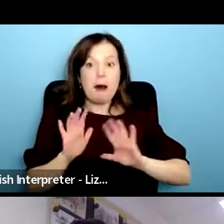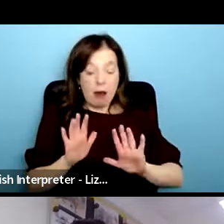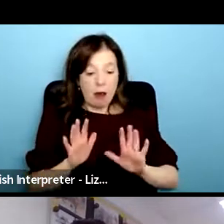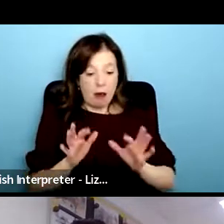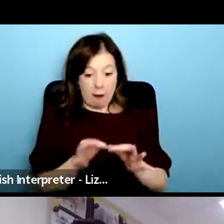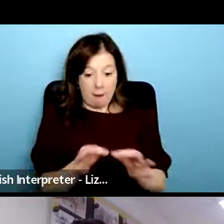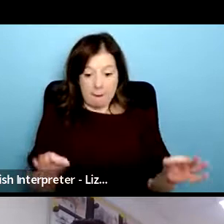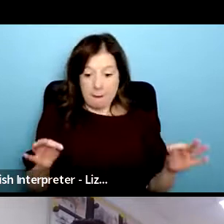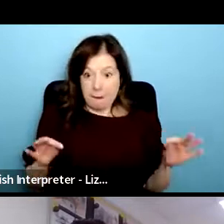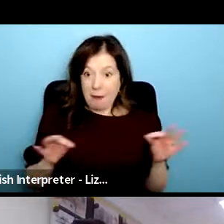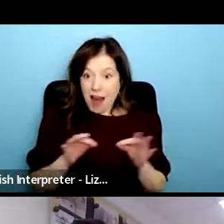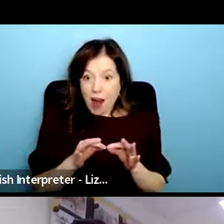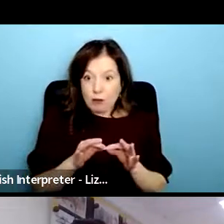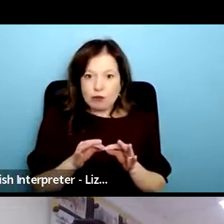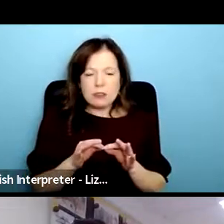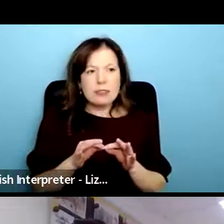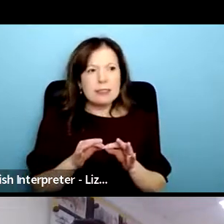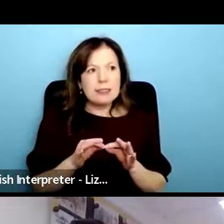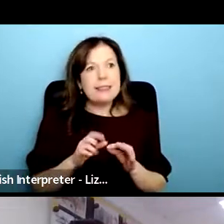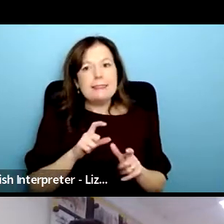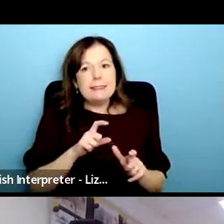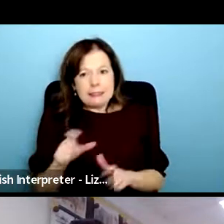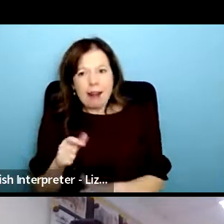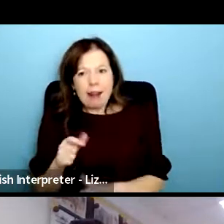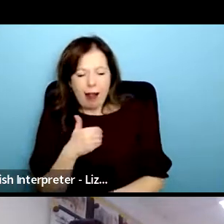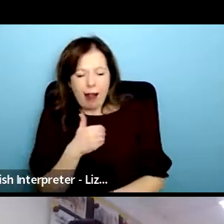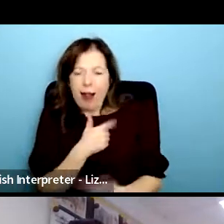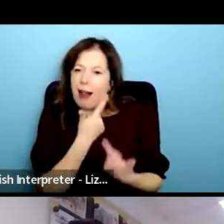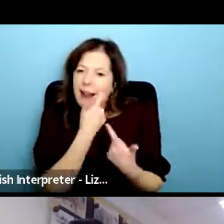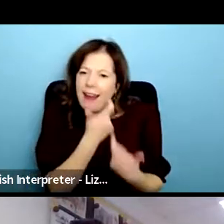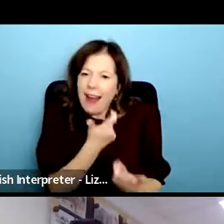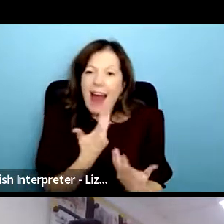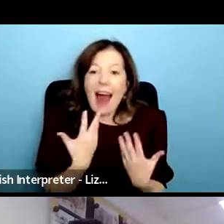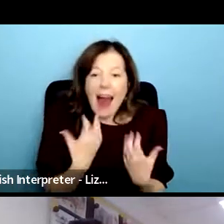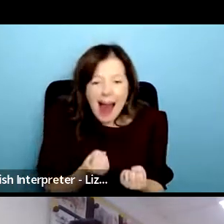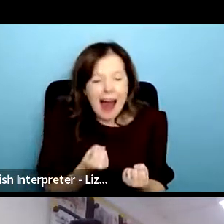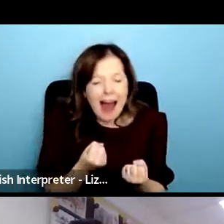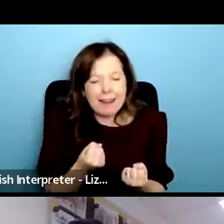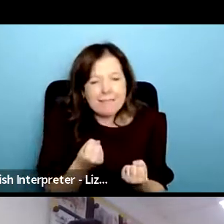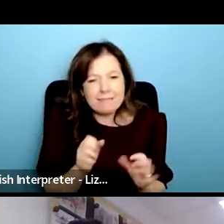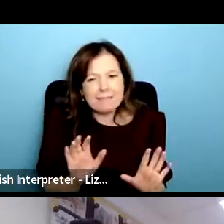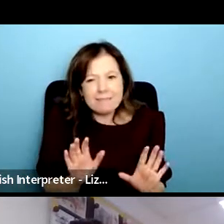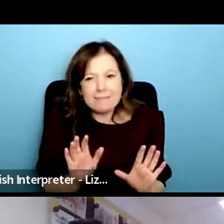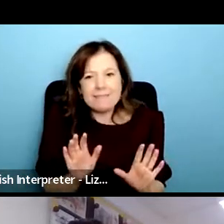a compassionate and a really caring organisation which i think we are is is i think really really